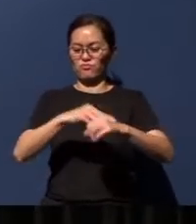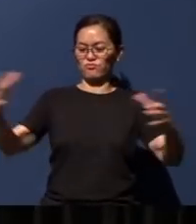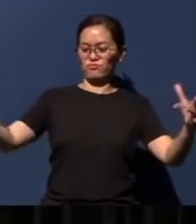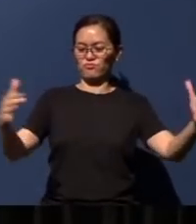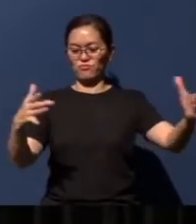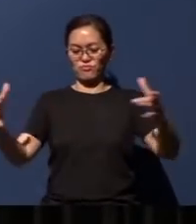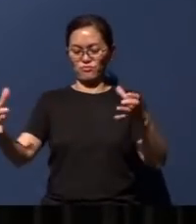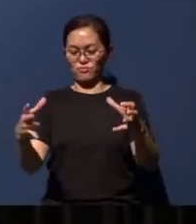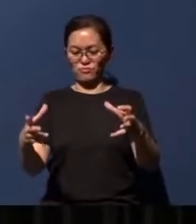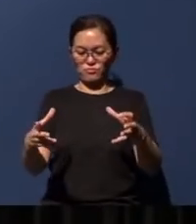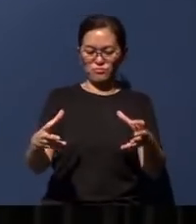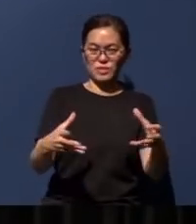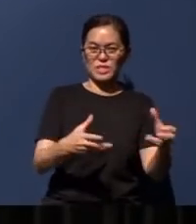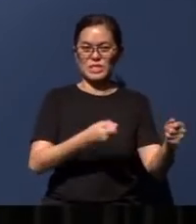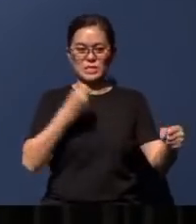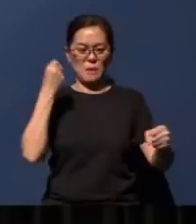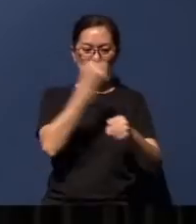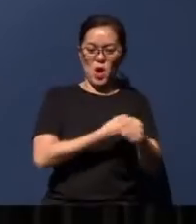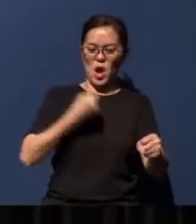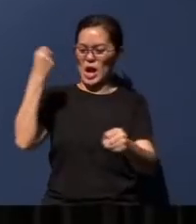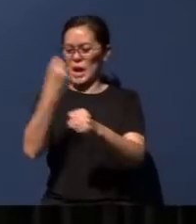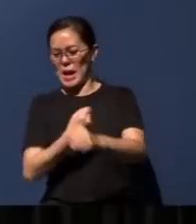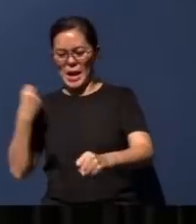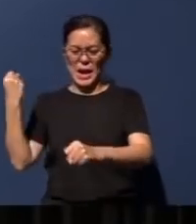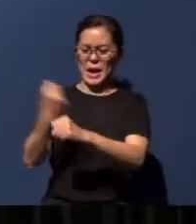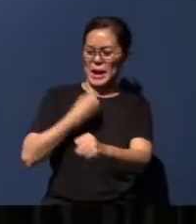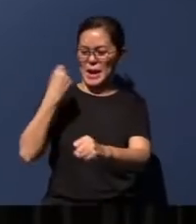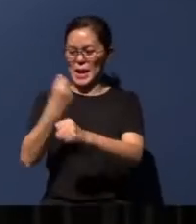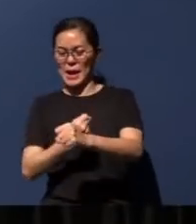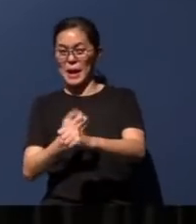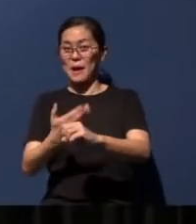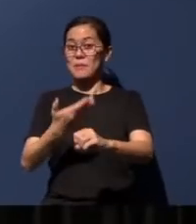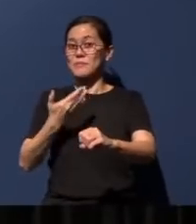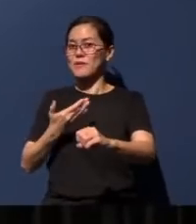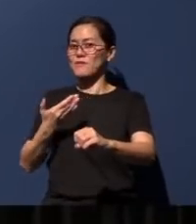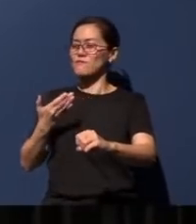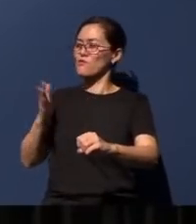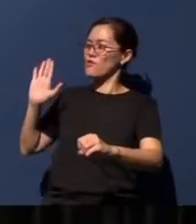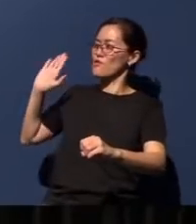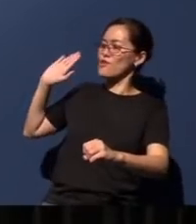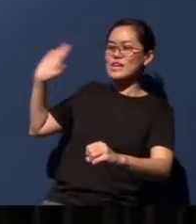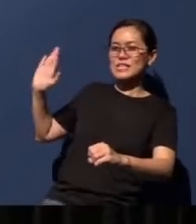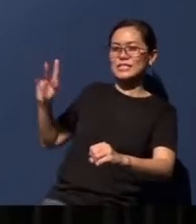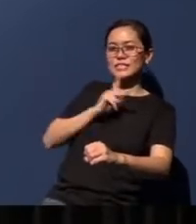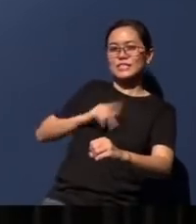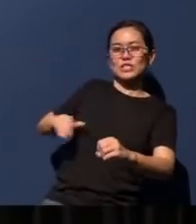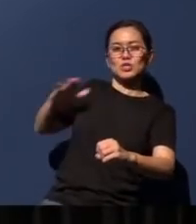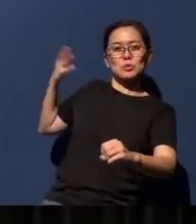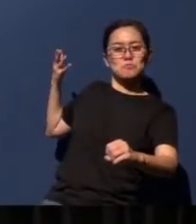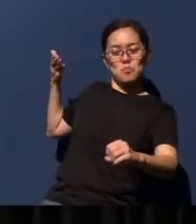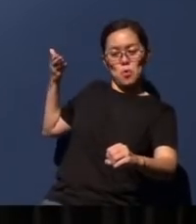threshing and pulverizing them, before ushering in His Millennium Kingdom, and then bringing about